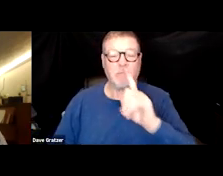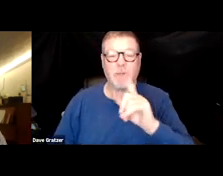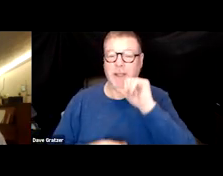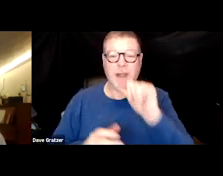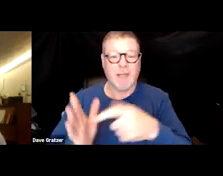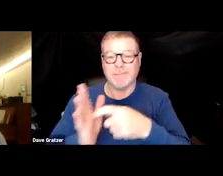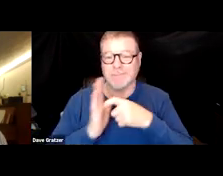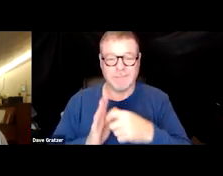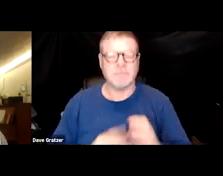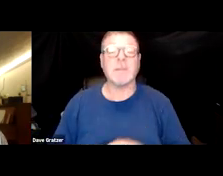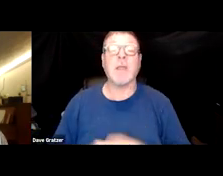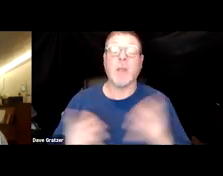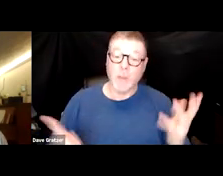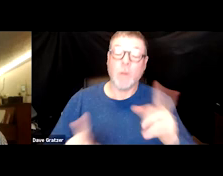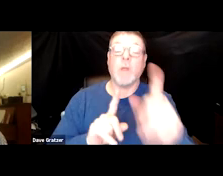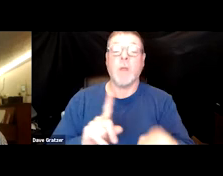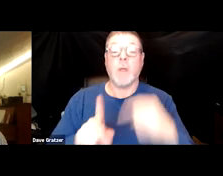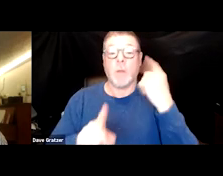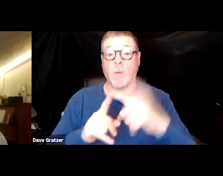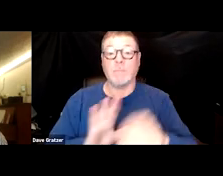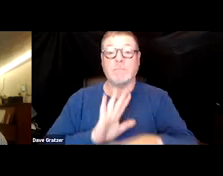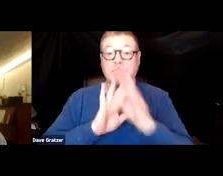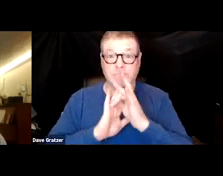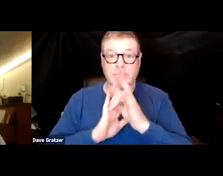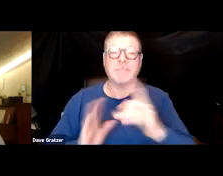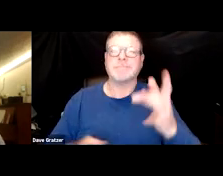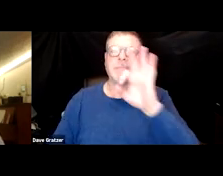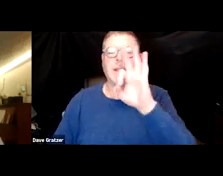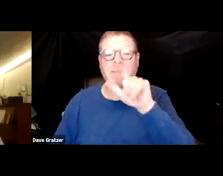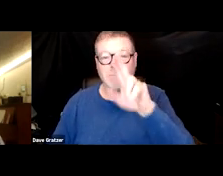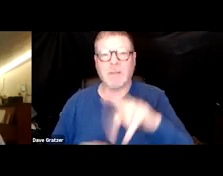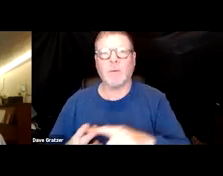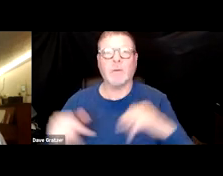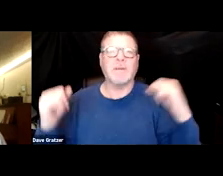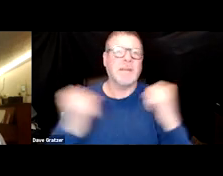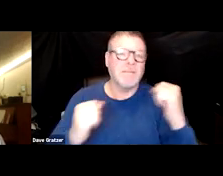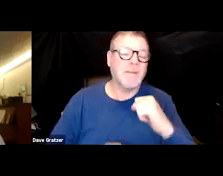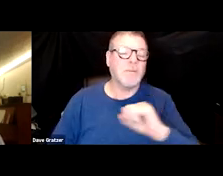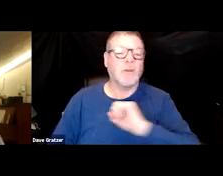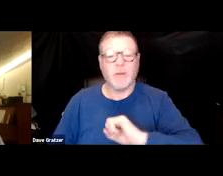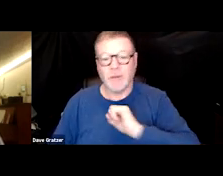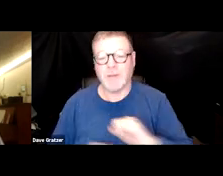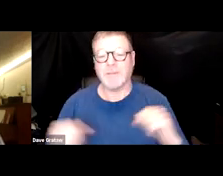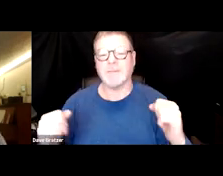So once you're exposed, you develop classic flu symptoms. Fever, chills, cough, shortness of breath, fatigue.